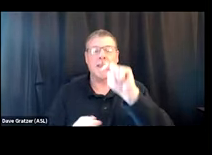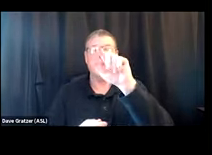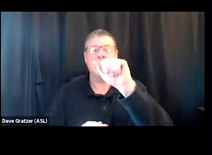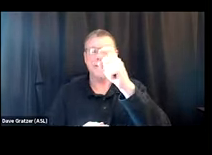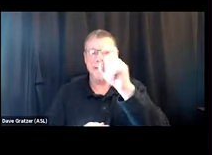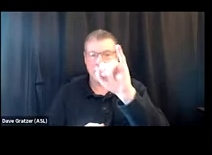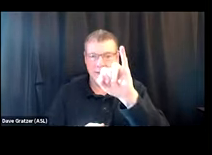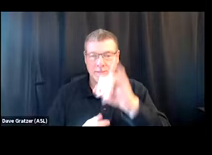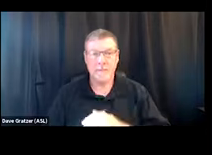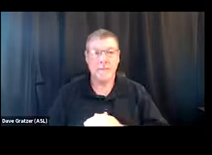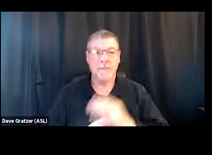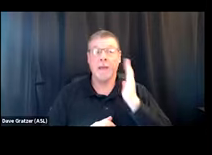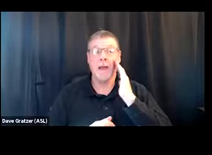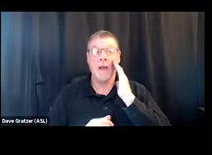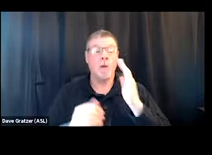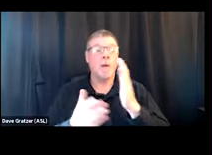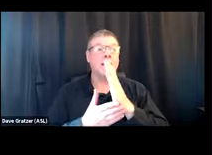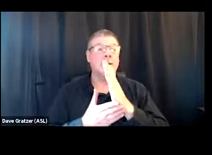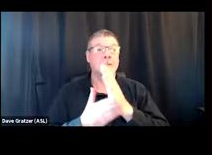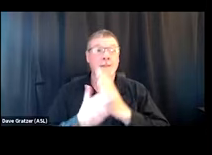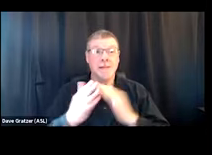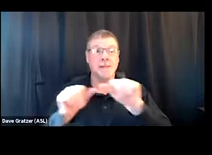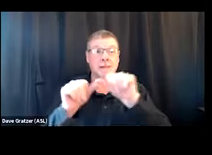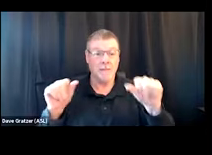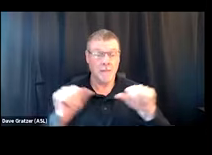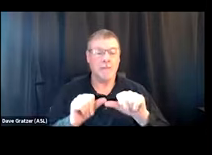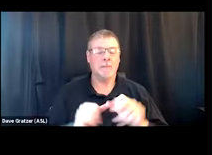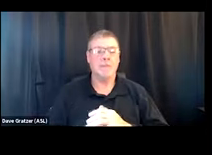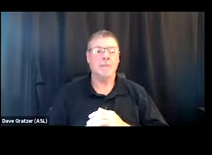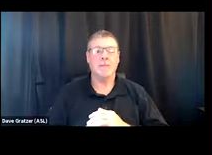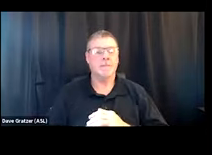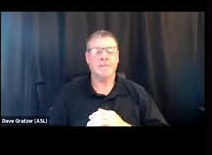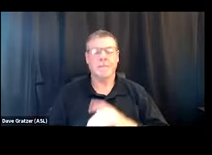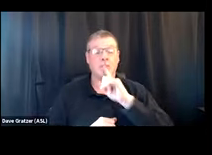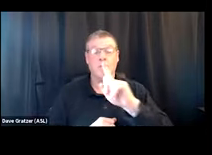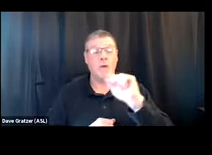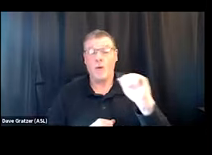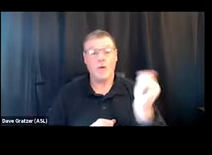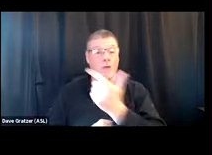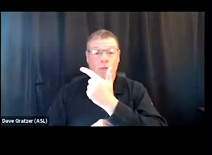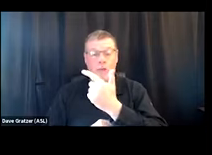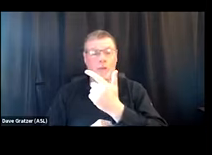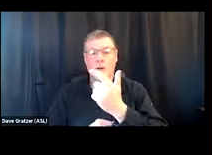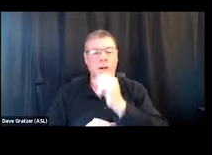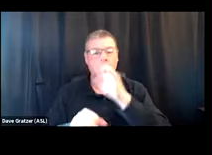'Cause I know certainly everywhere, everywhere there's a lack of treatment beds, right,